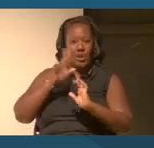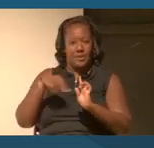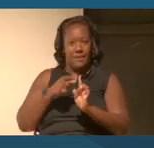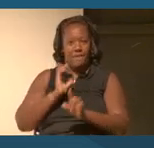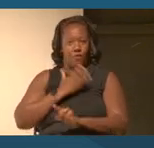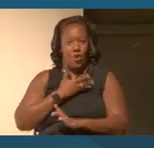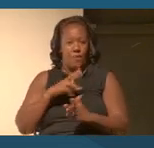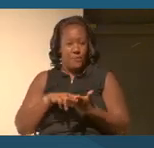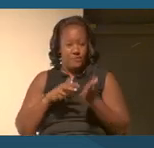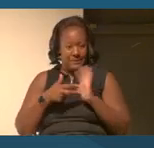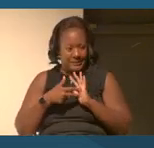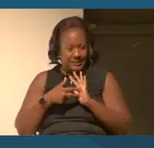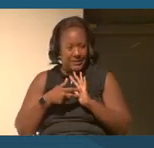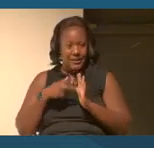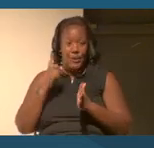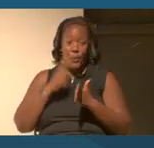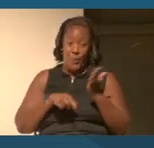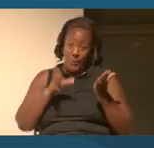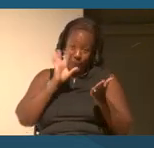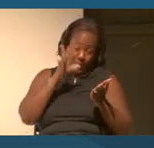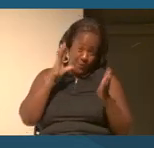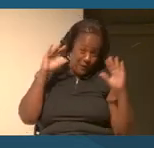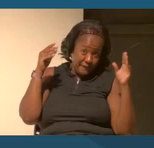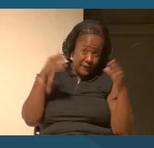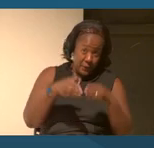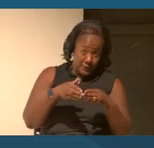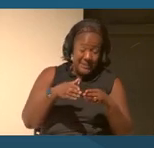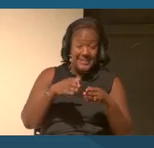Here is what we're going to focus on and here's how we define it and why.